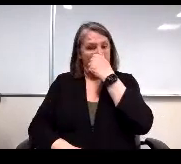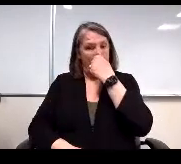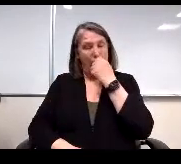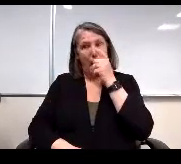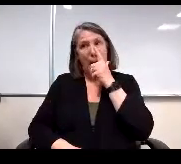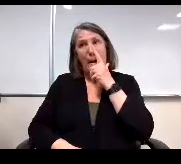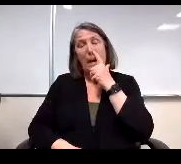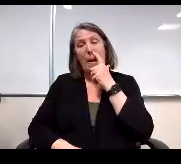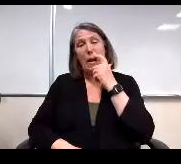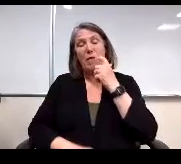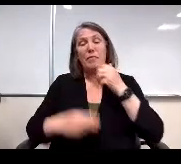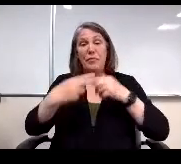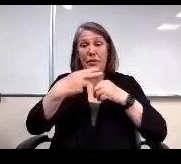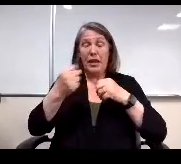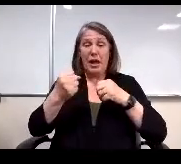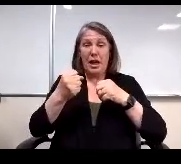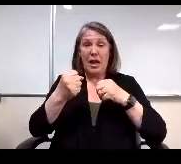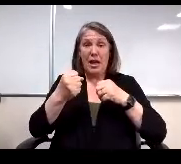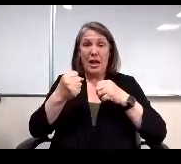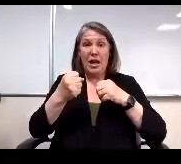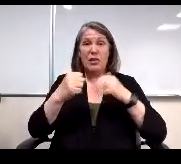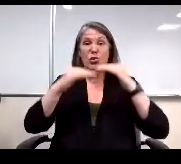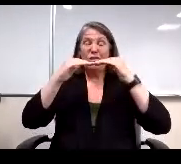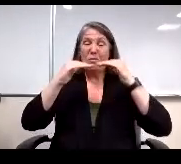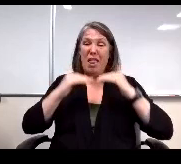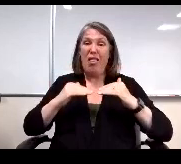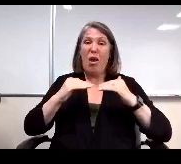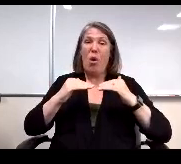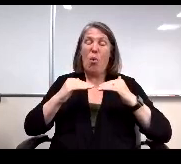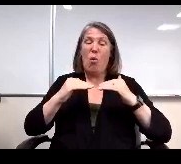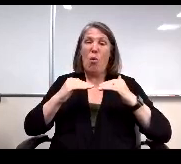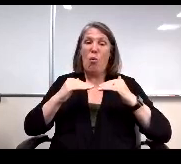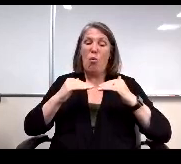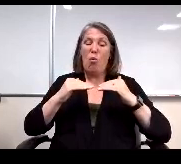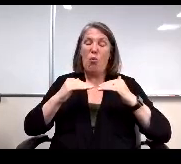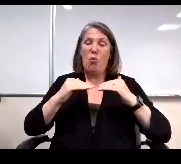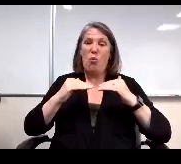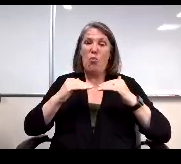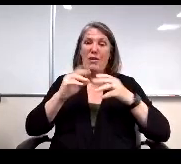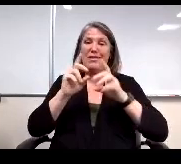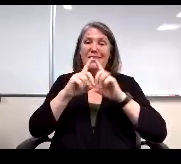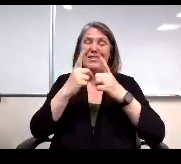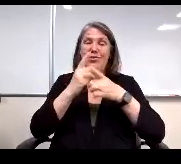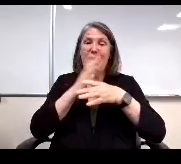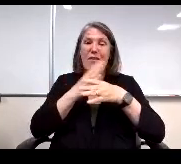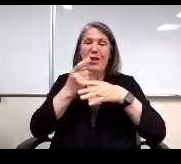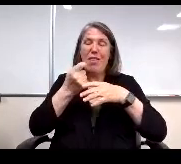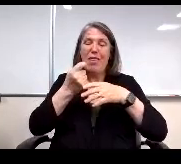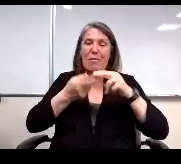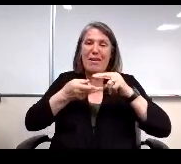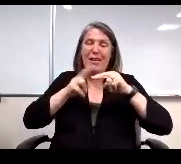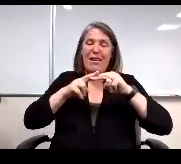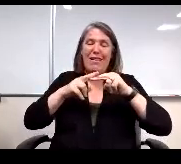In the high school, dropping below the district averages with all three respondent groups with a slight improvement over time,